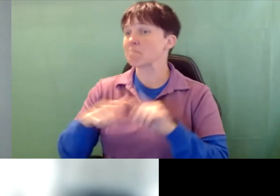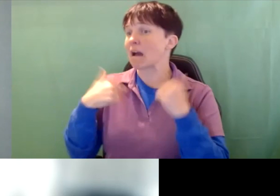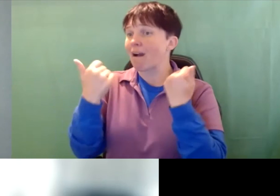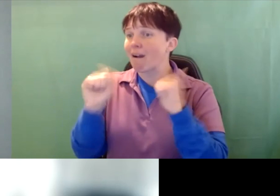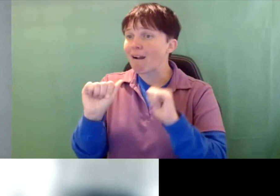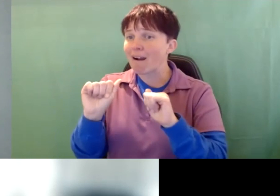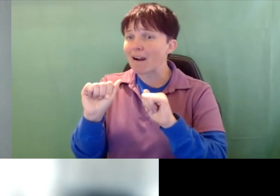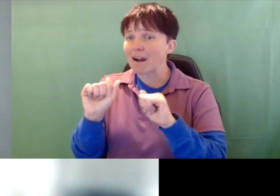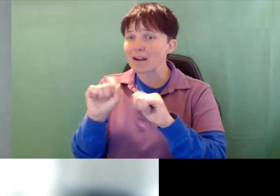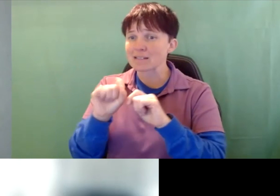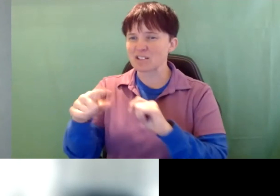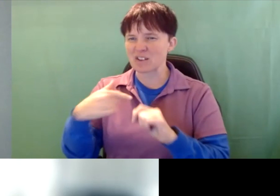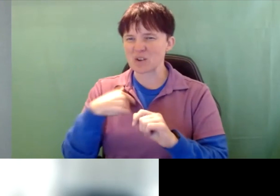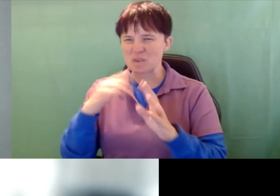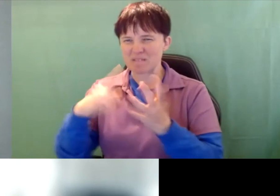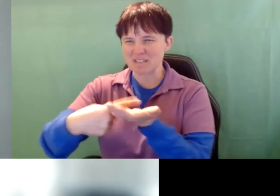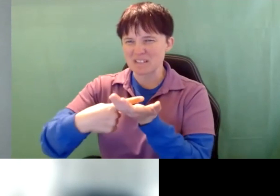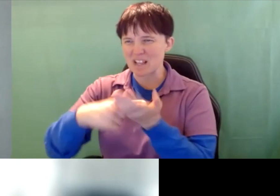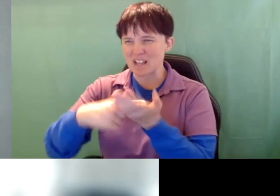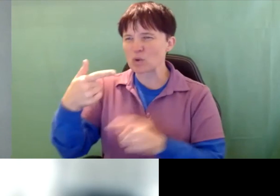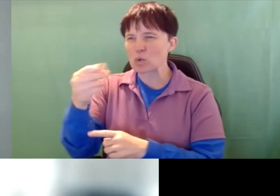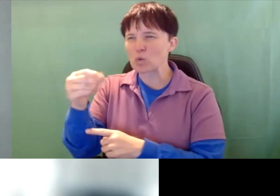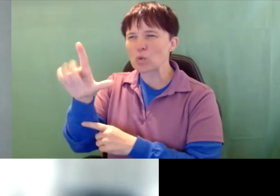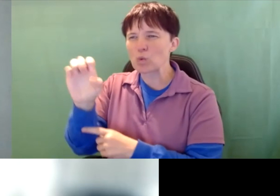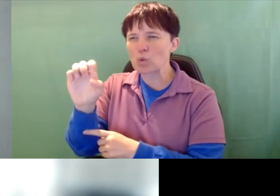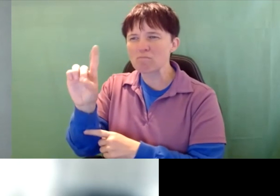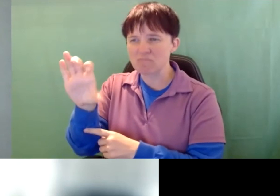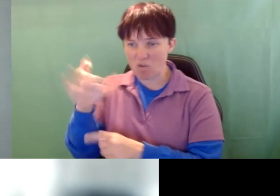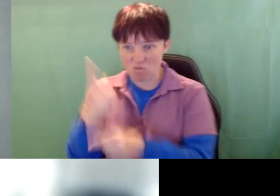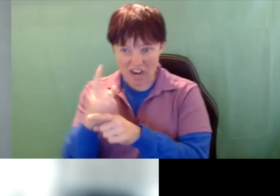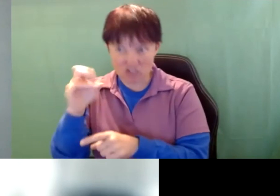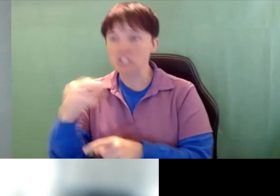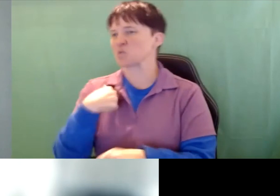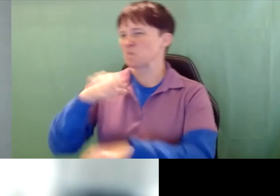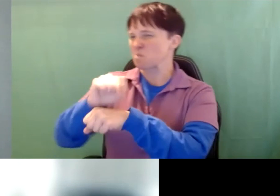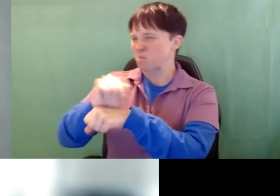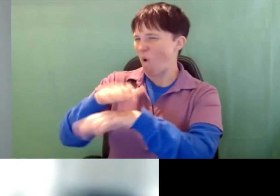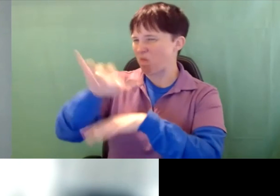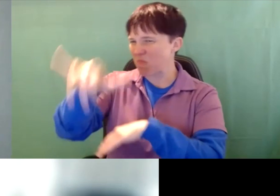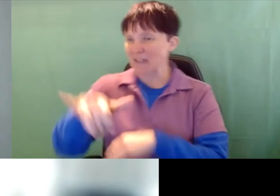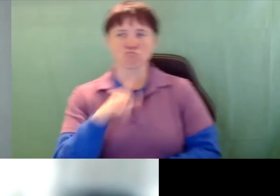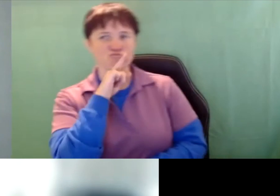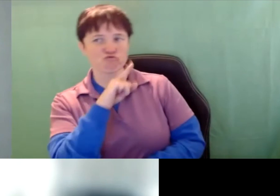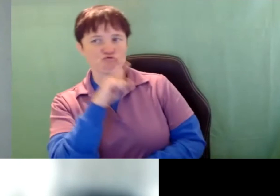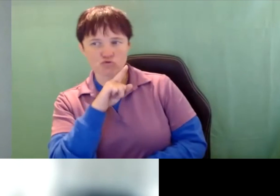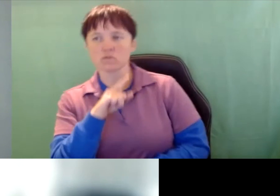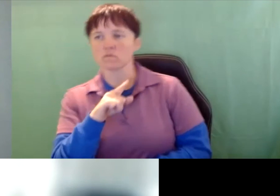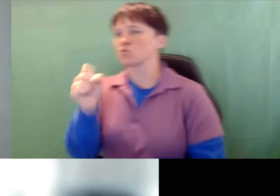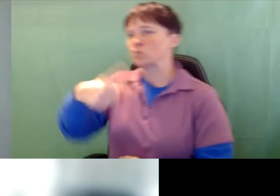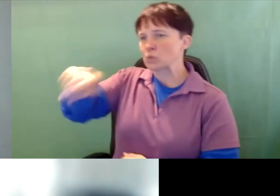you. We've talked about doing it as a Google Doc right Jen? So we'll work on that. Jen Gettelman: Sure Linda Alsop: So you can have a copy of that.